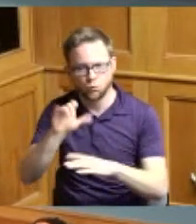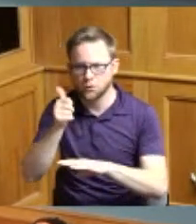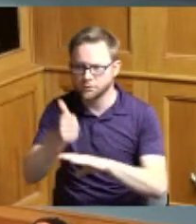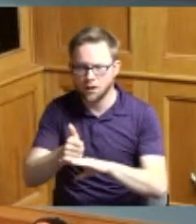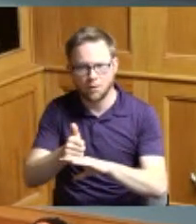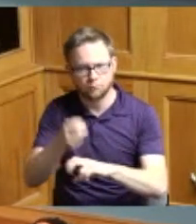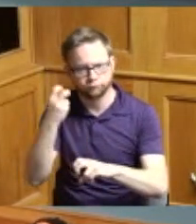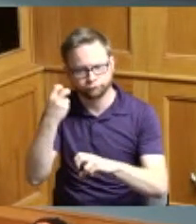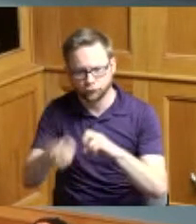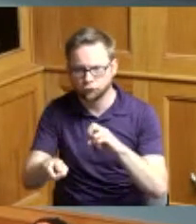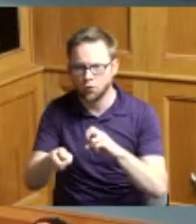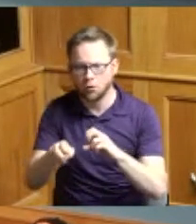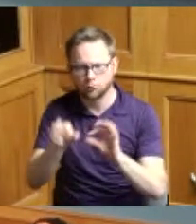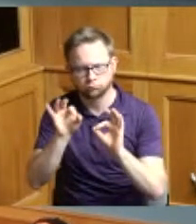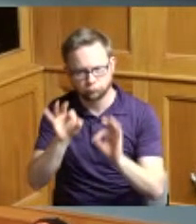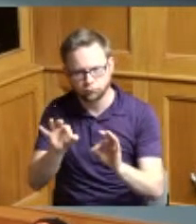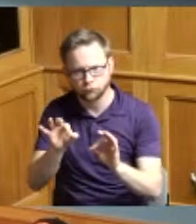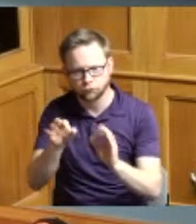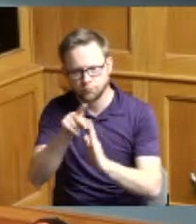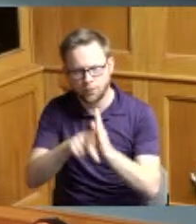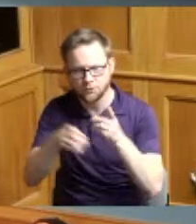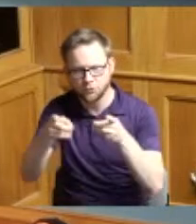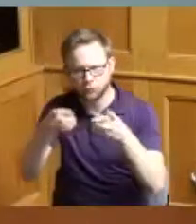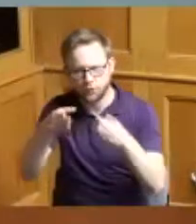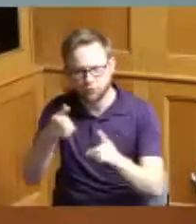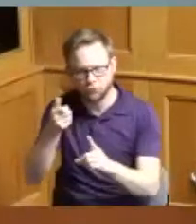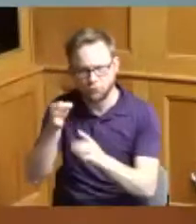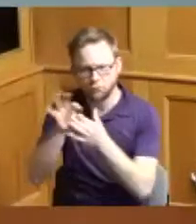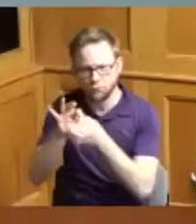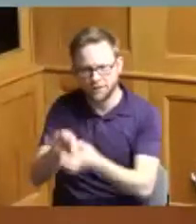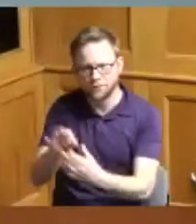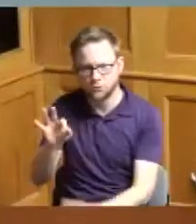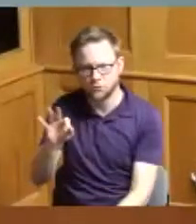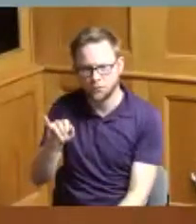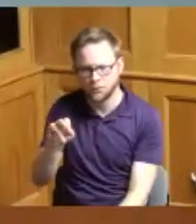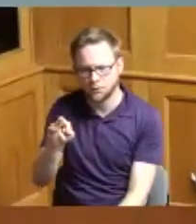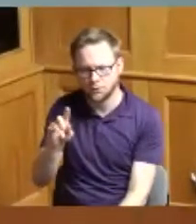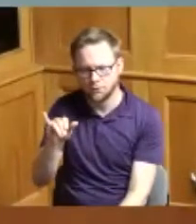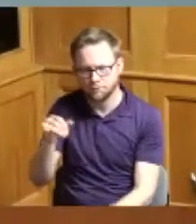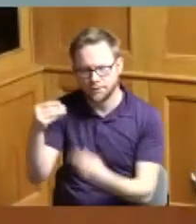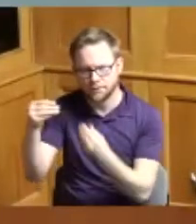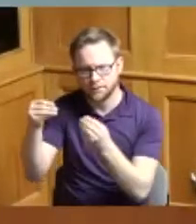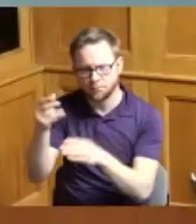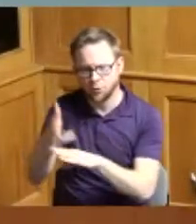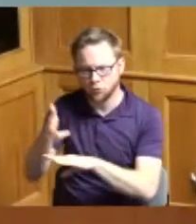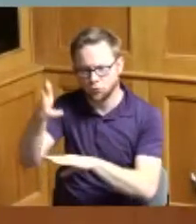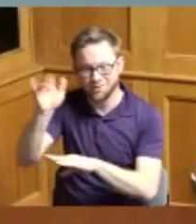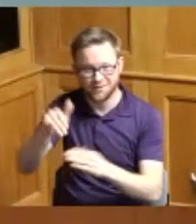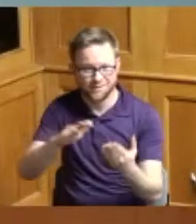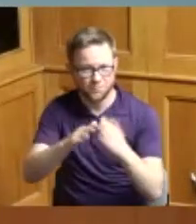related to the Findlay Market garage this is a community development agreement we have had one of